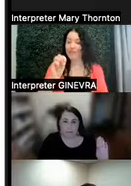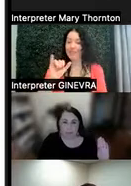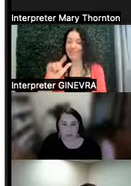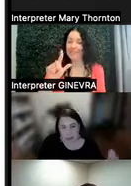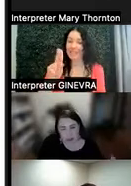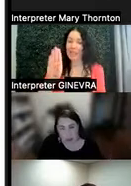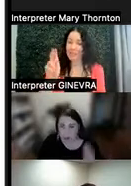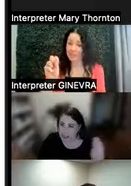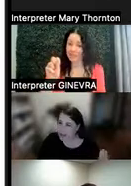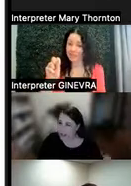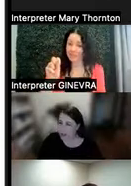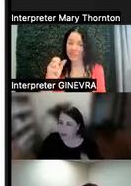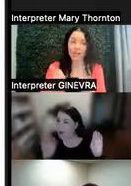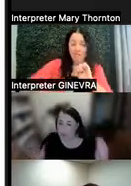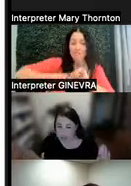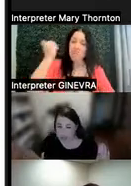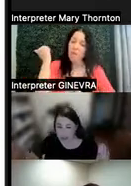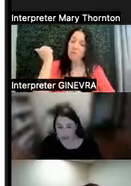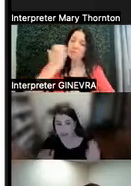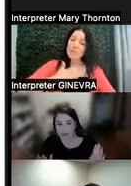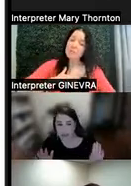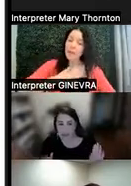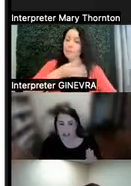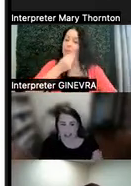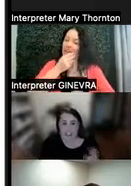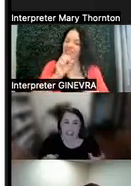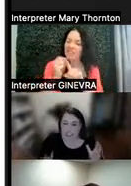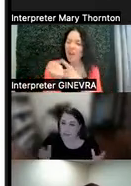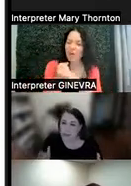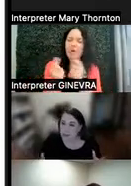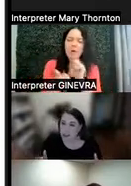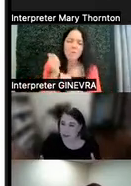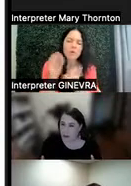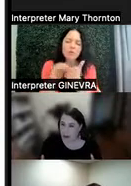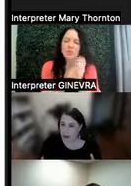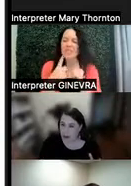The majority in my pretend scenario of students say, this is pretty much no problem.